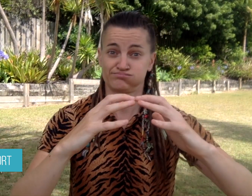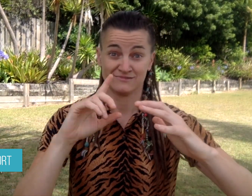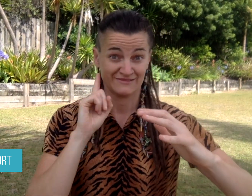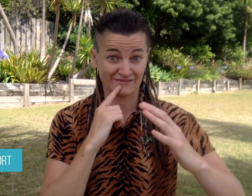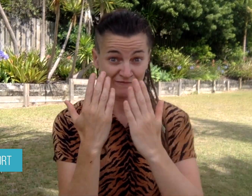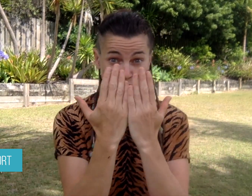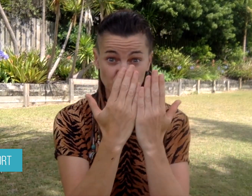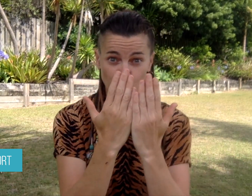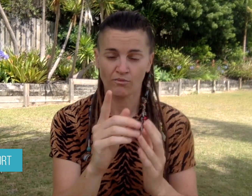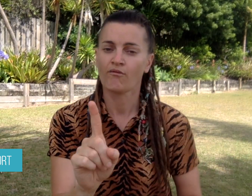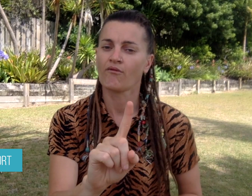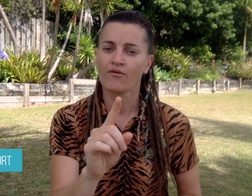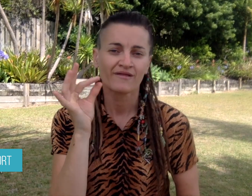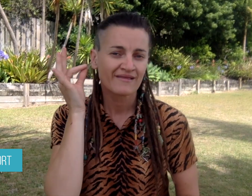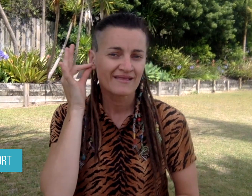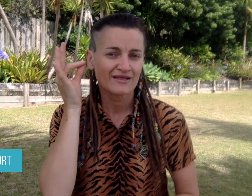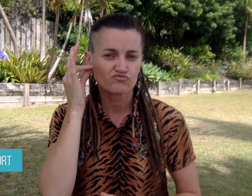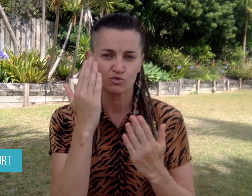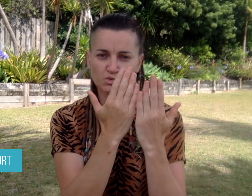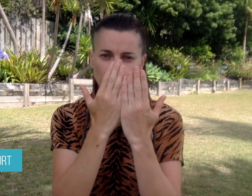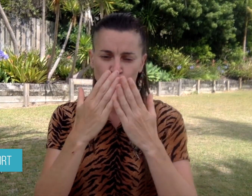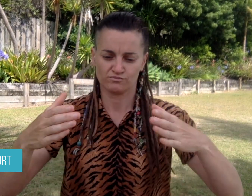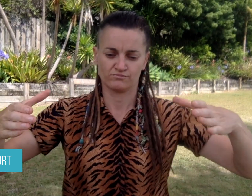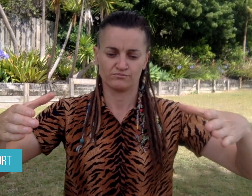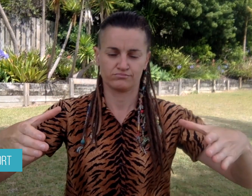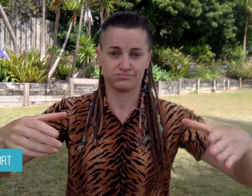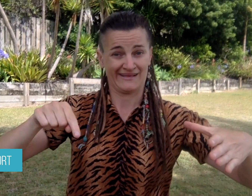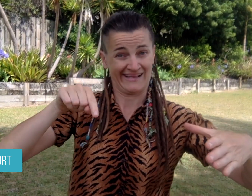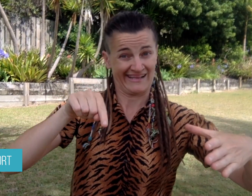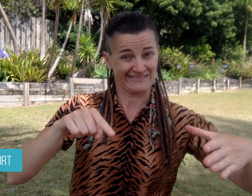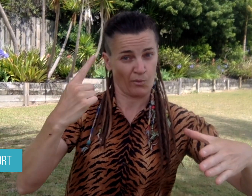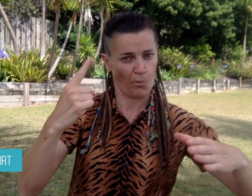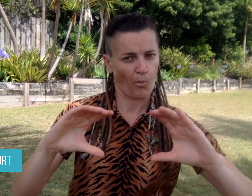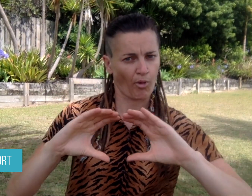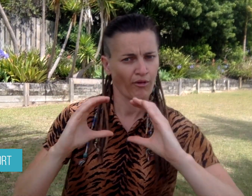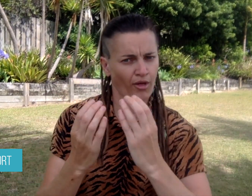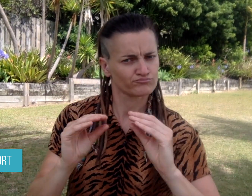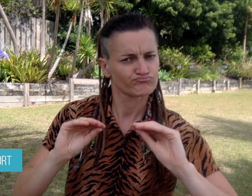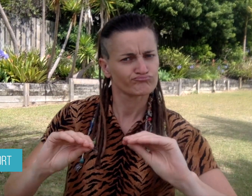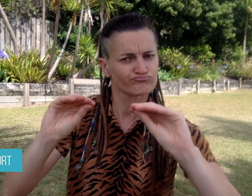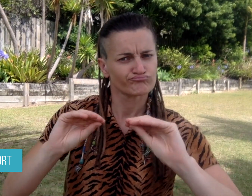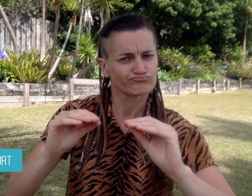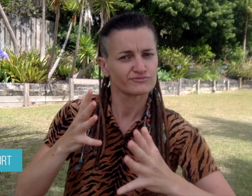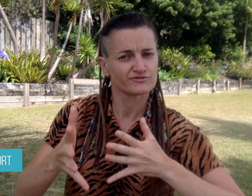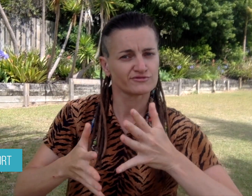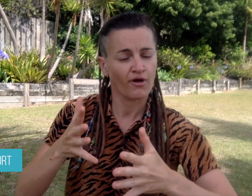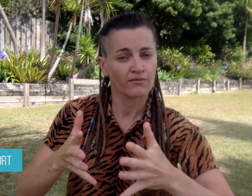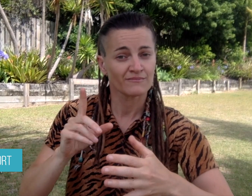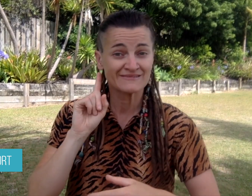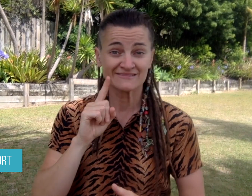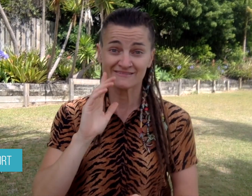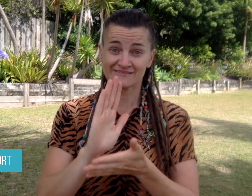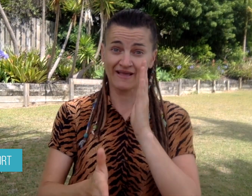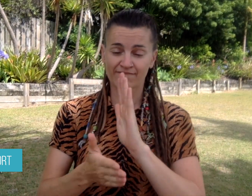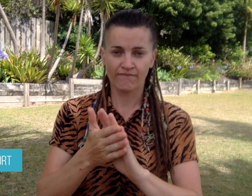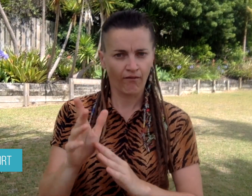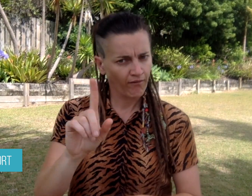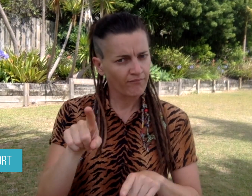to learn in sign language. She doesn’t teach the Deaf students alone - hearing students are also included in the classes.